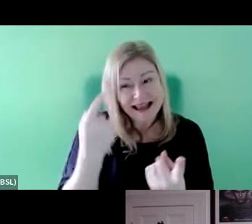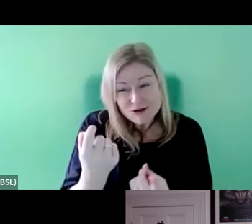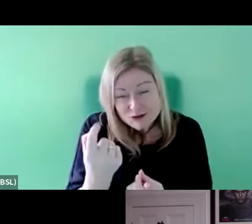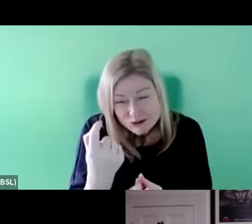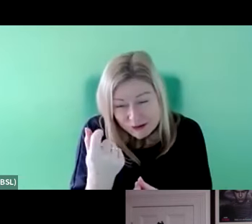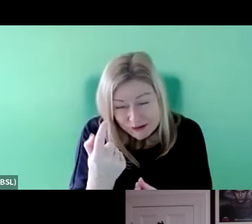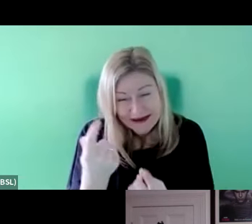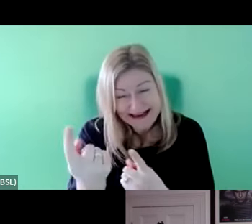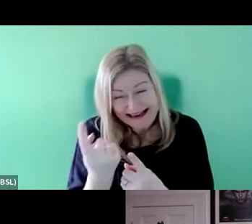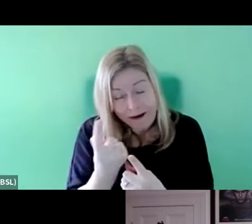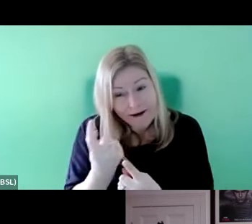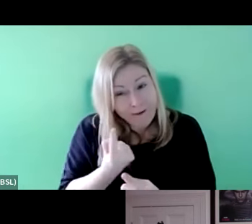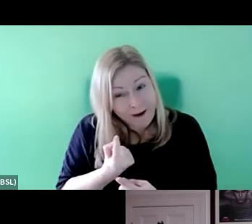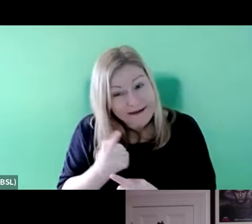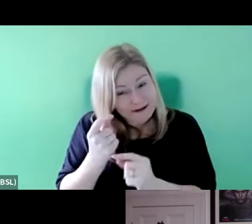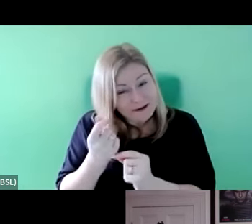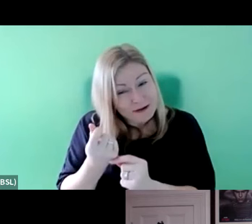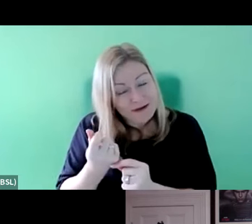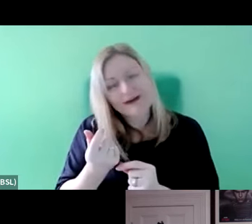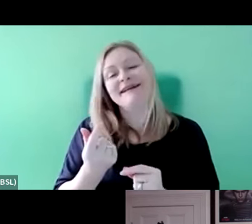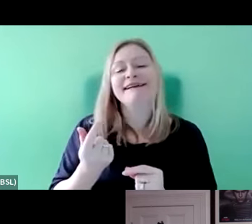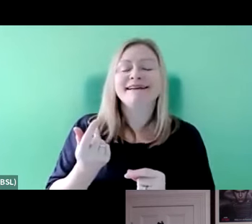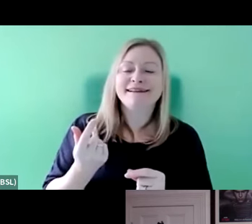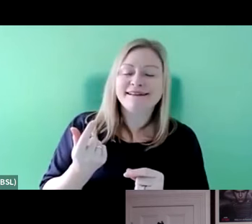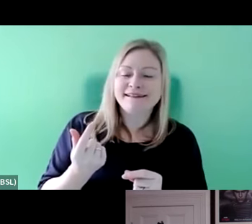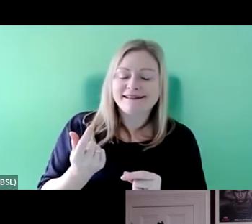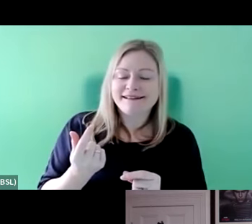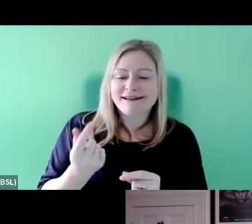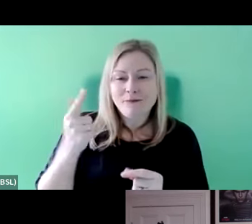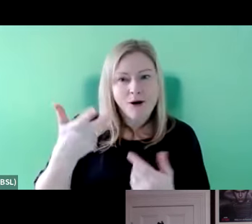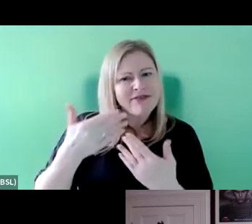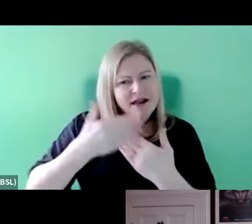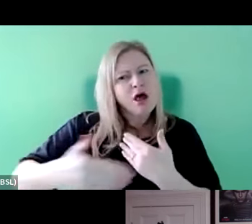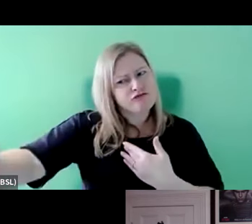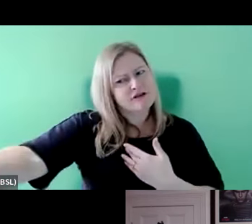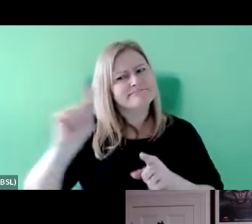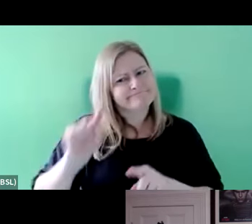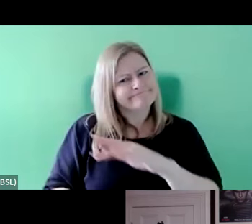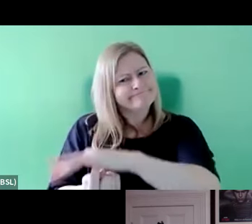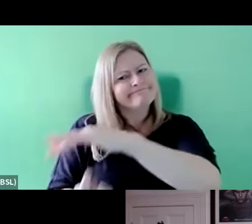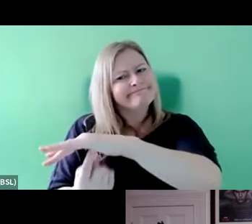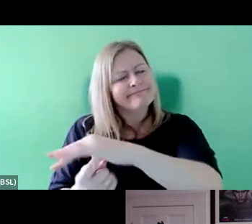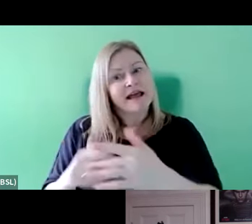away from that. But yeah, long-runners.We need them and we need good writers behind them.